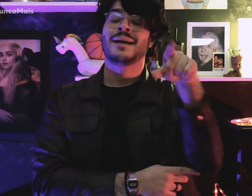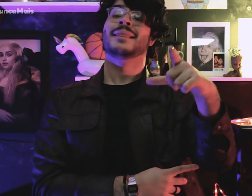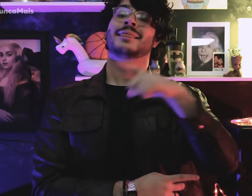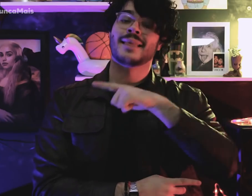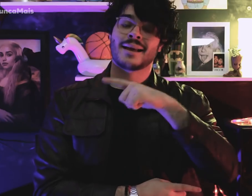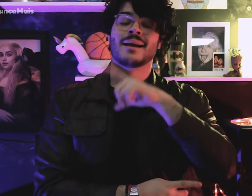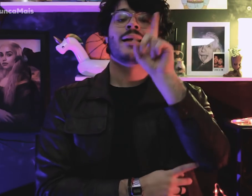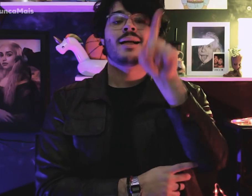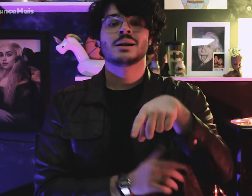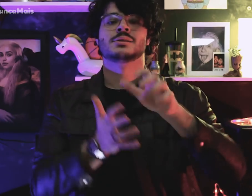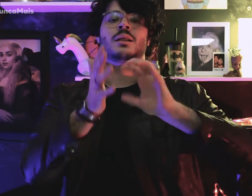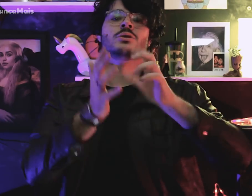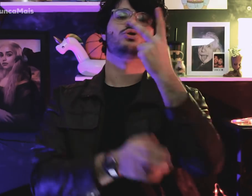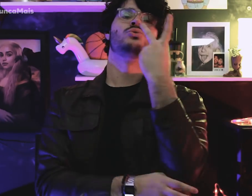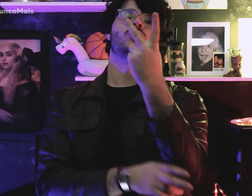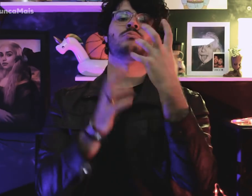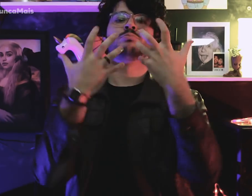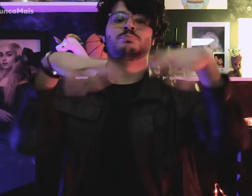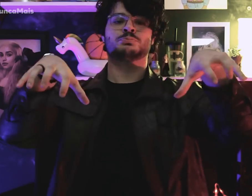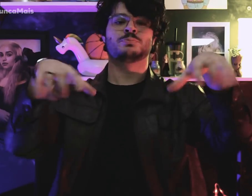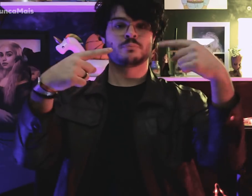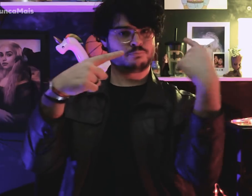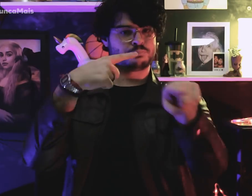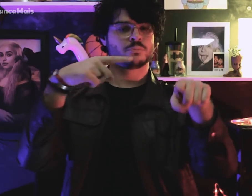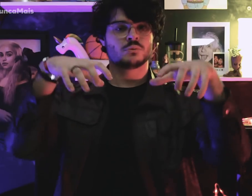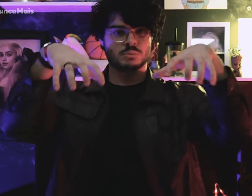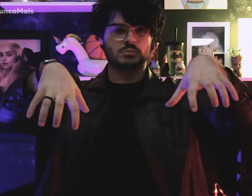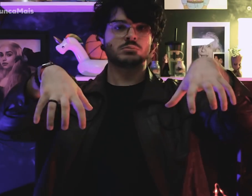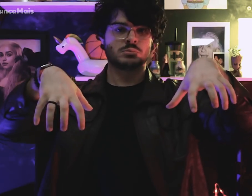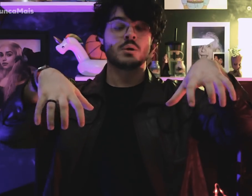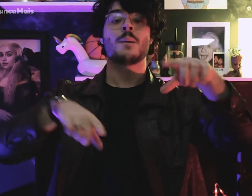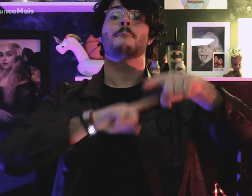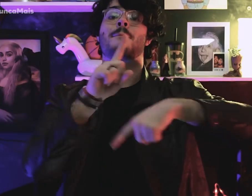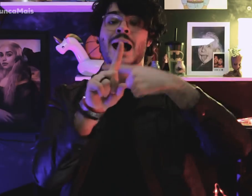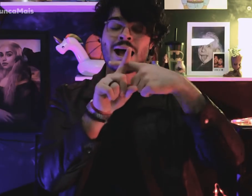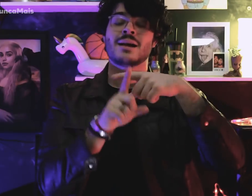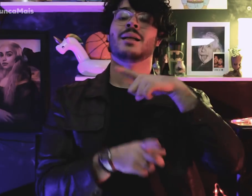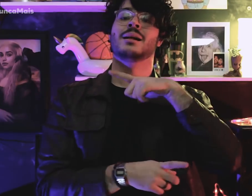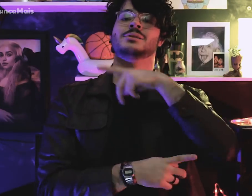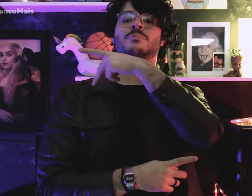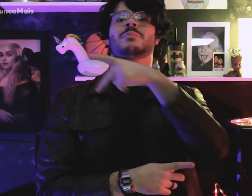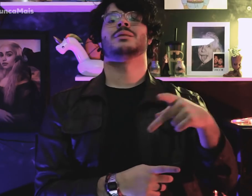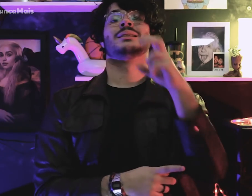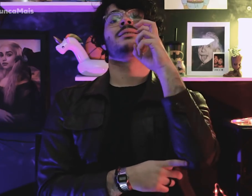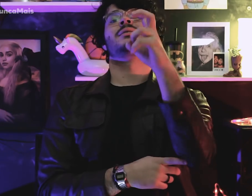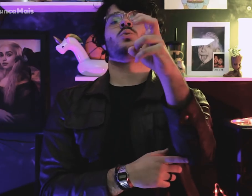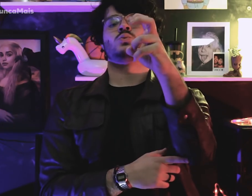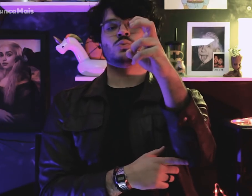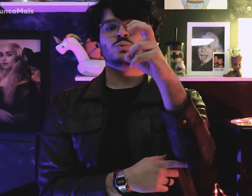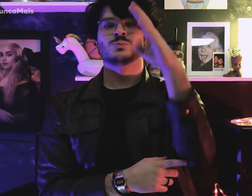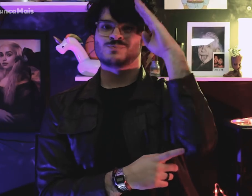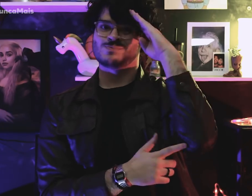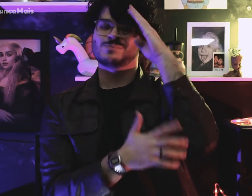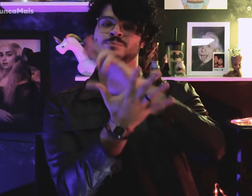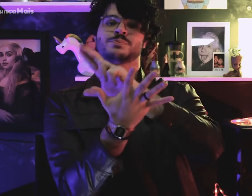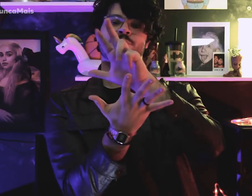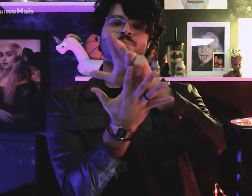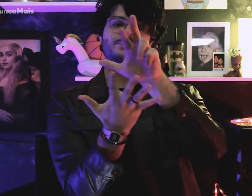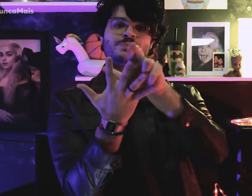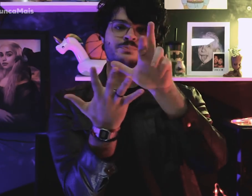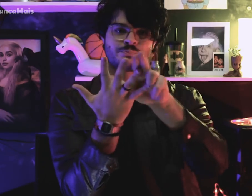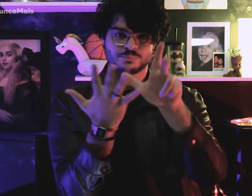but yes, two opposing parties and five military presidents.